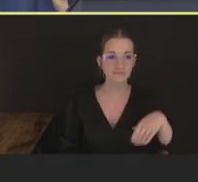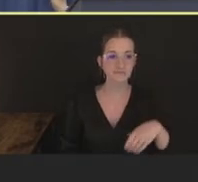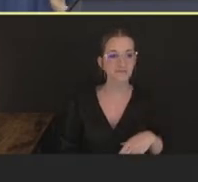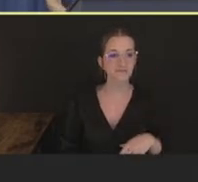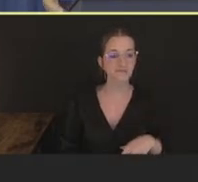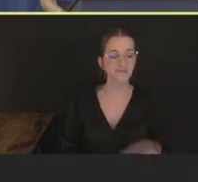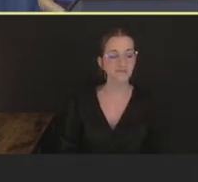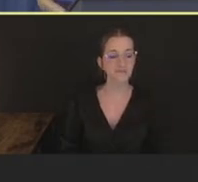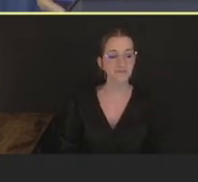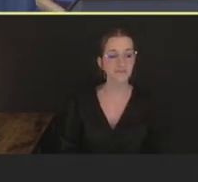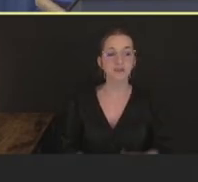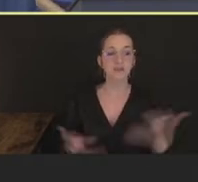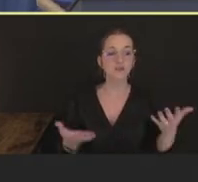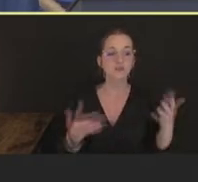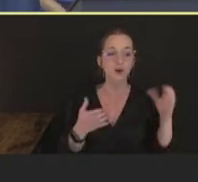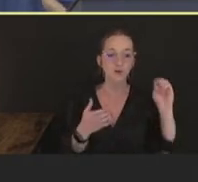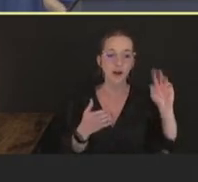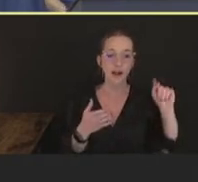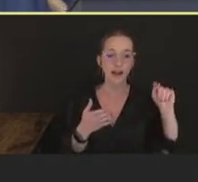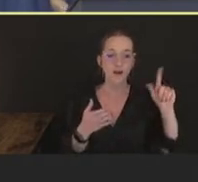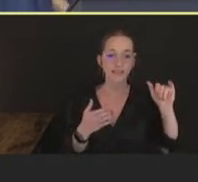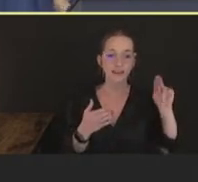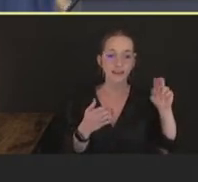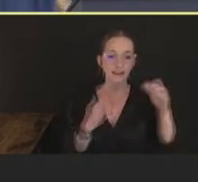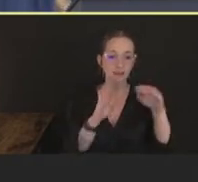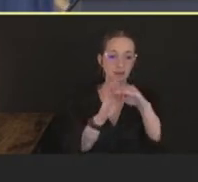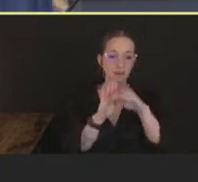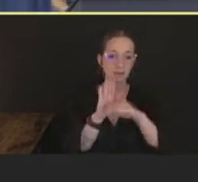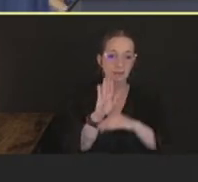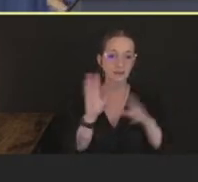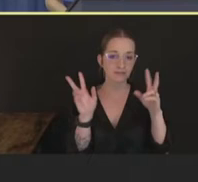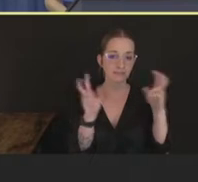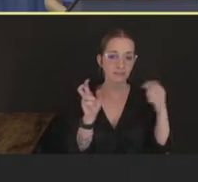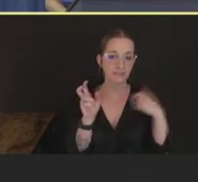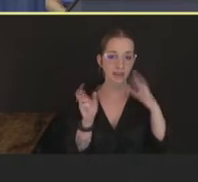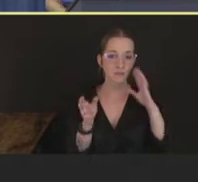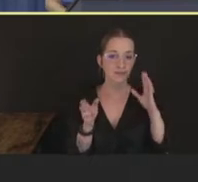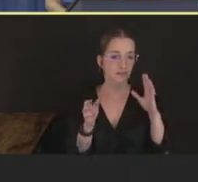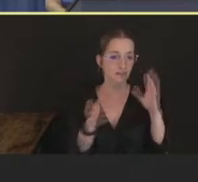This is just an outline of the topics that I'll be covering in my presentation today. Next slide.